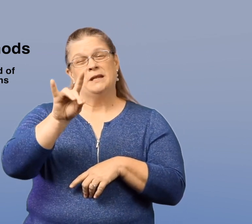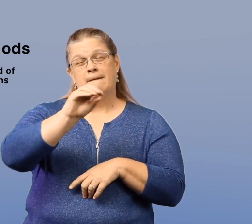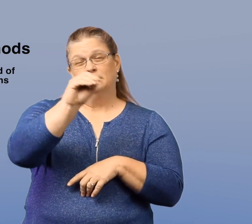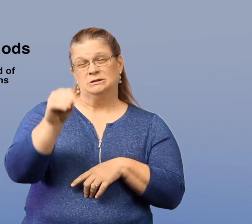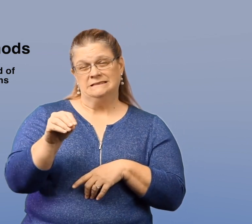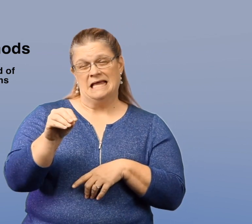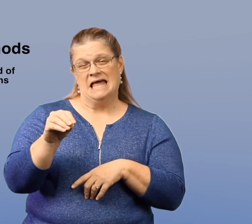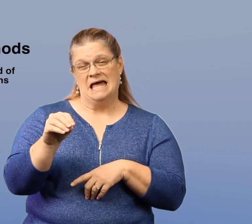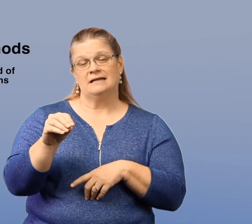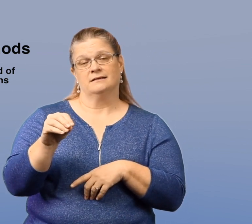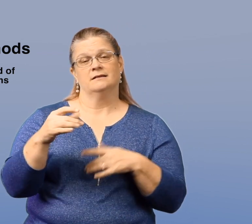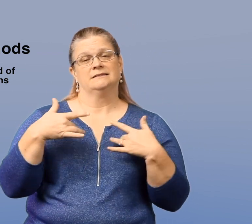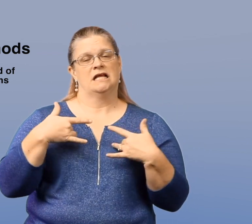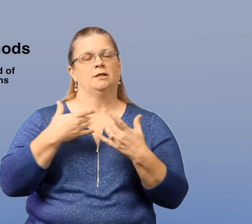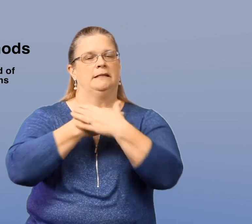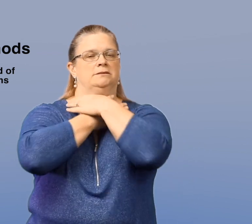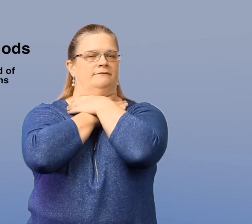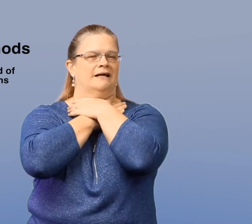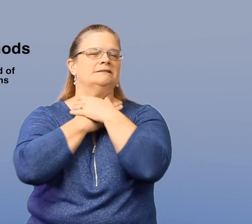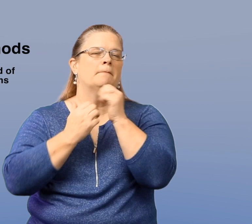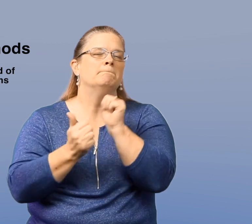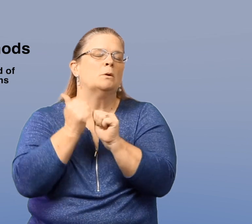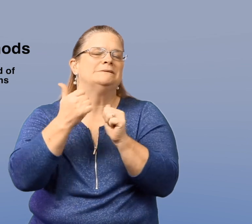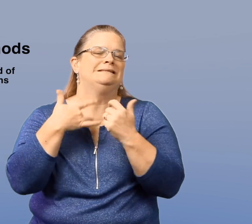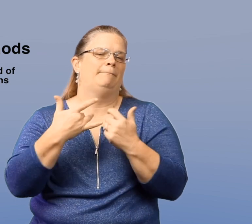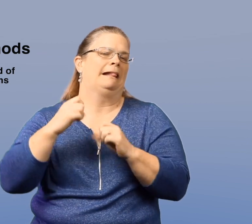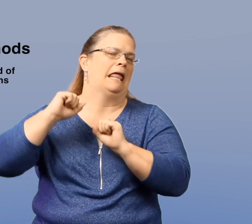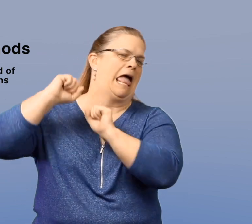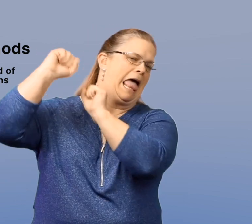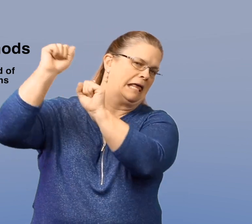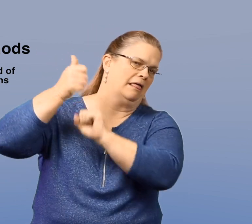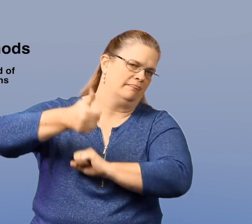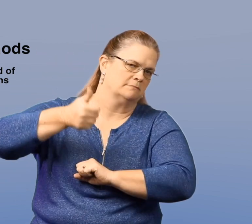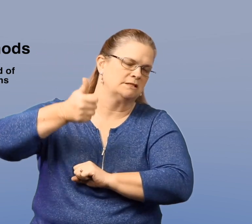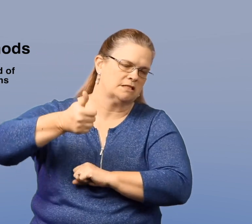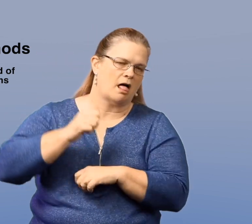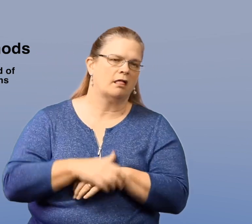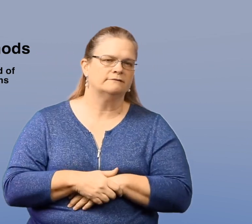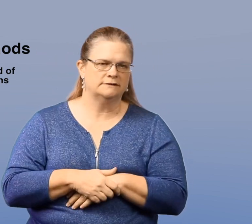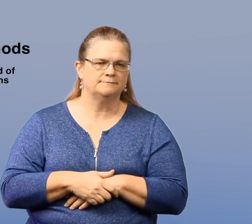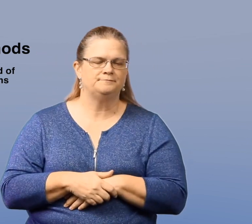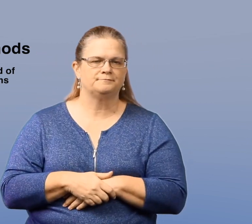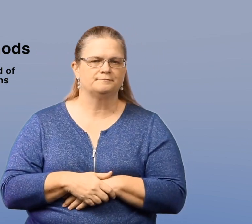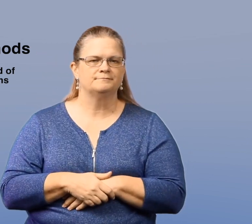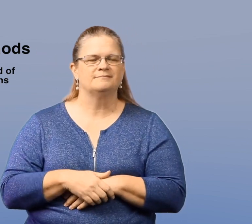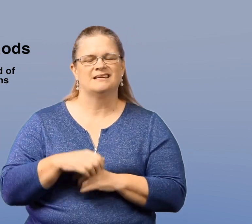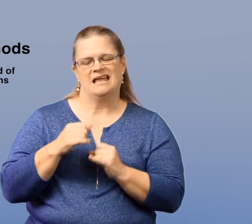Thirty-eight percent is conducted by suffocation or hanging themselves.